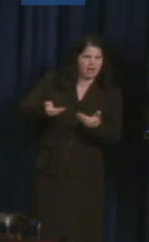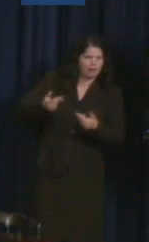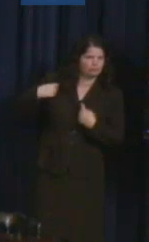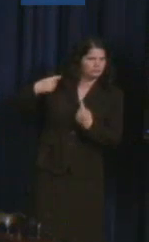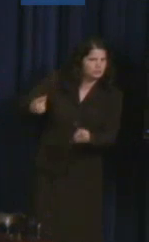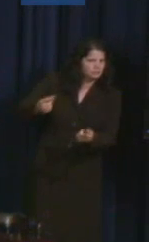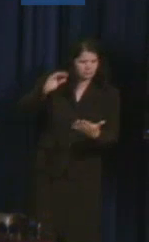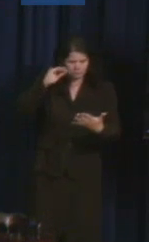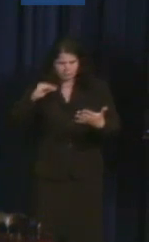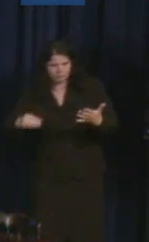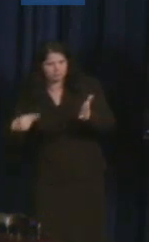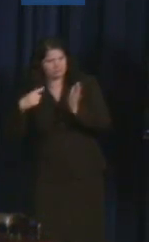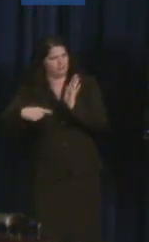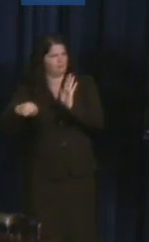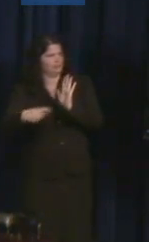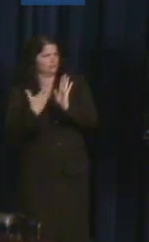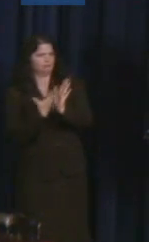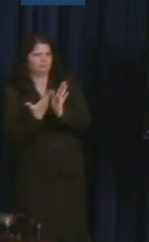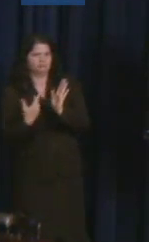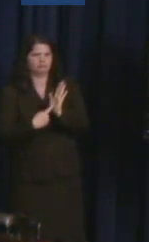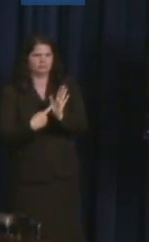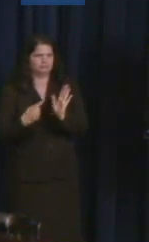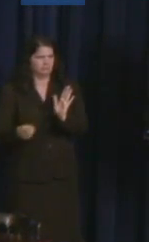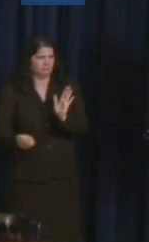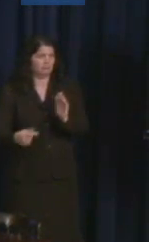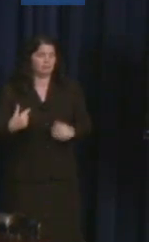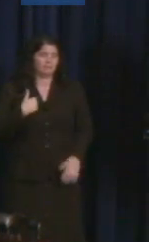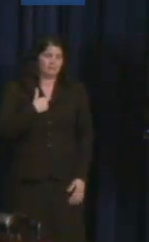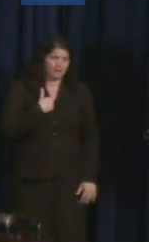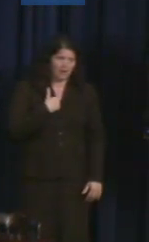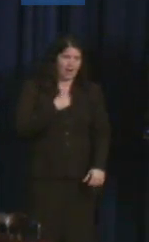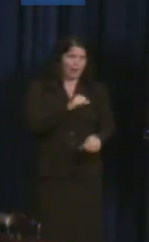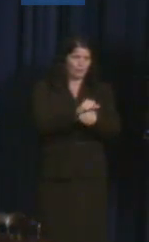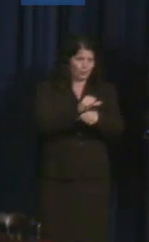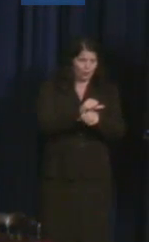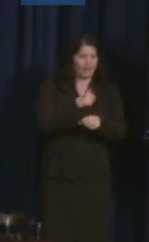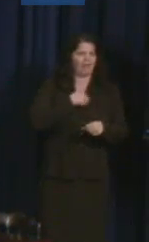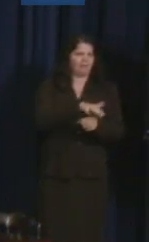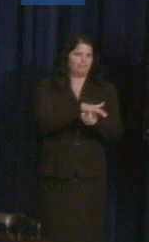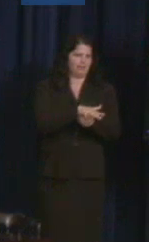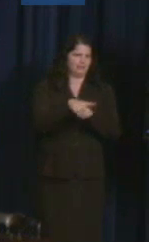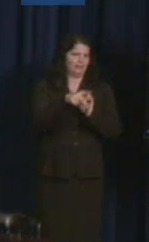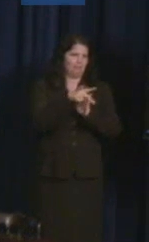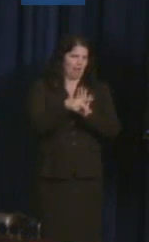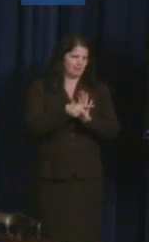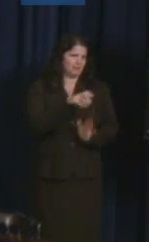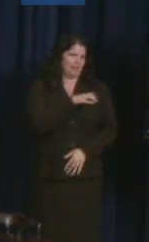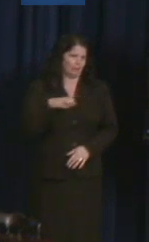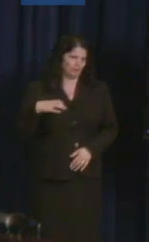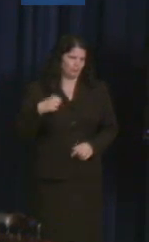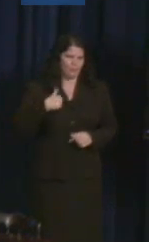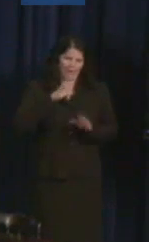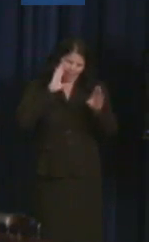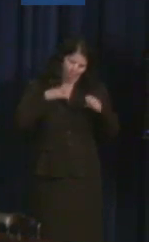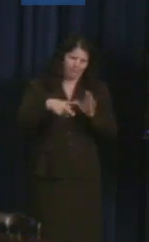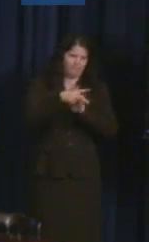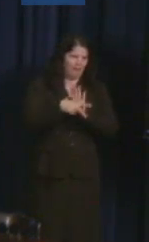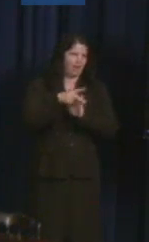So I work at the Domestic Policy Council and I'm a policy wonk by nature. And new proposed rules, the expansion and the more